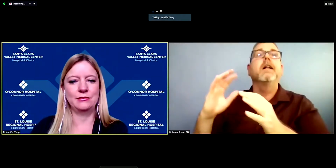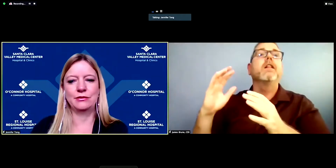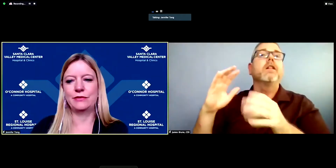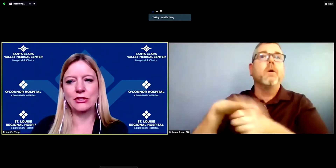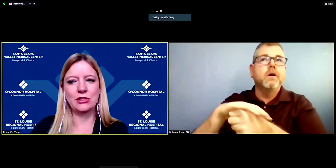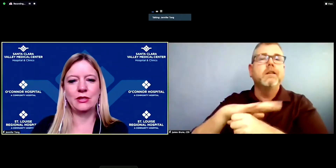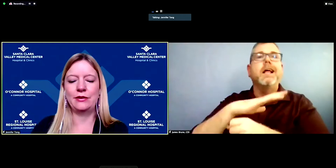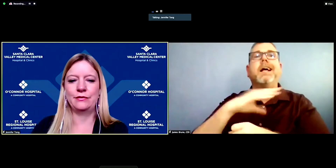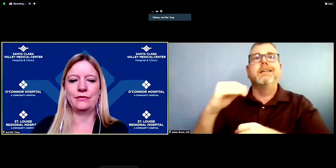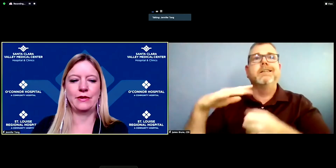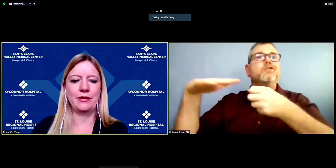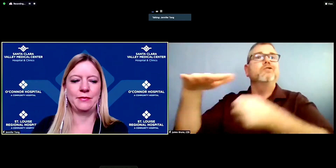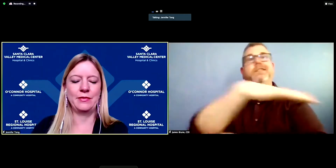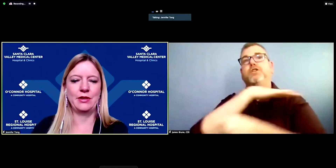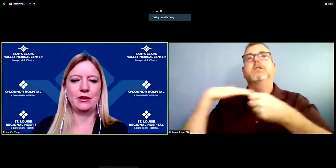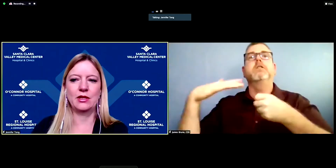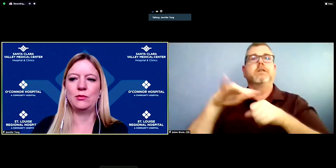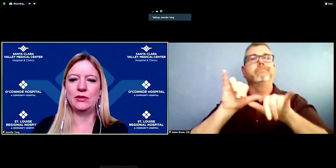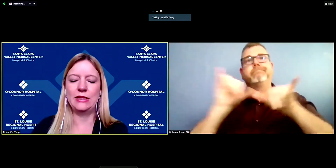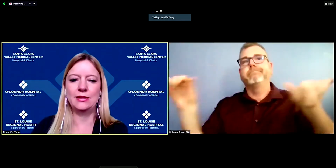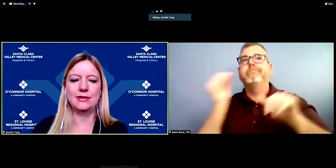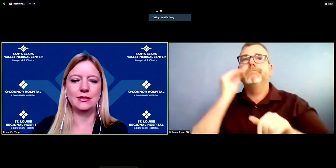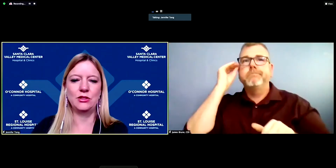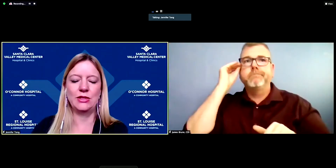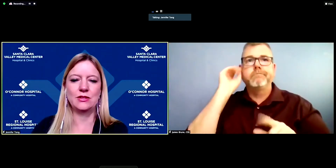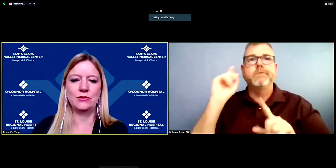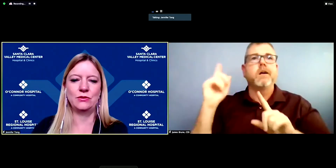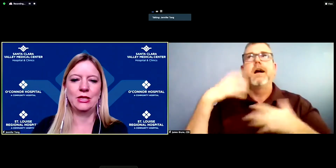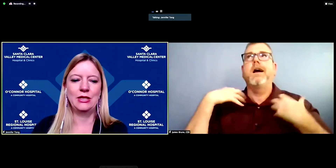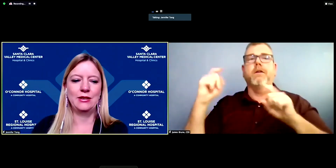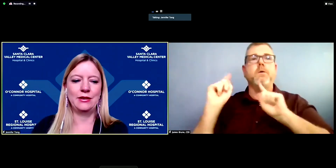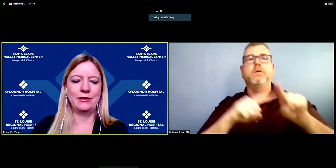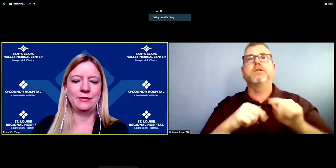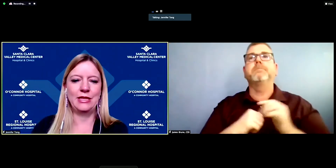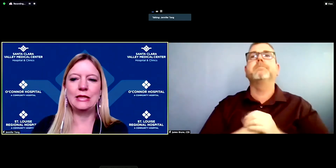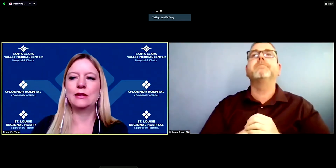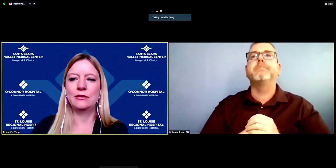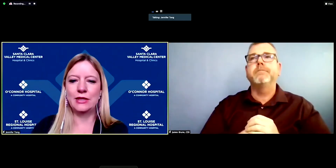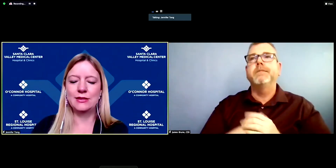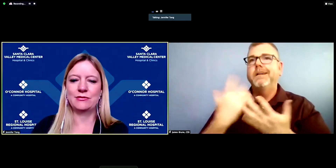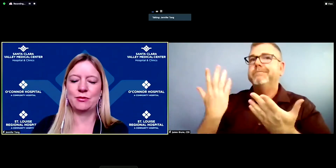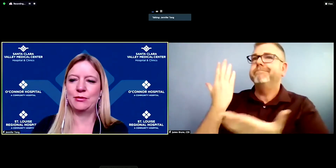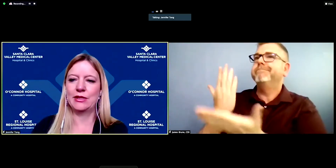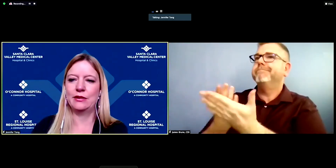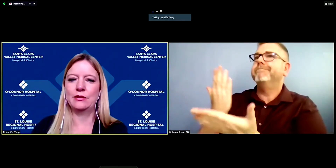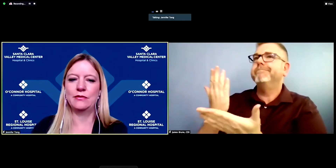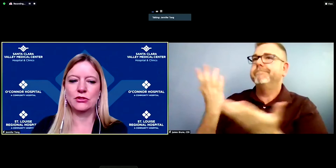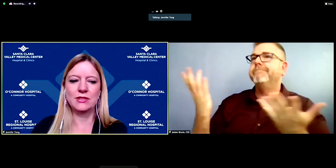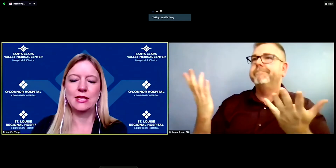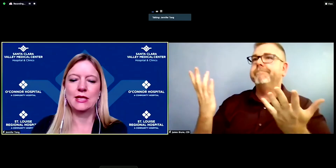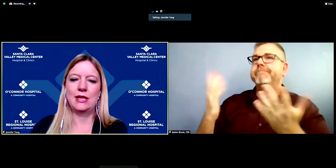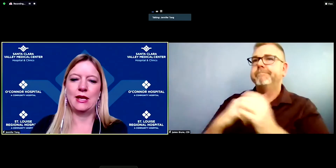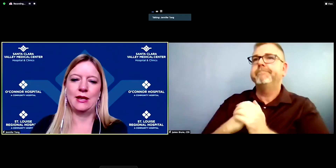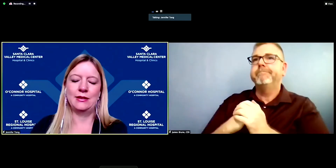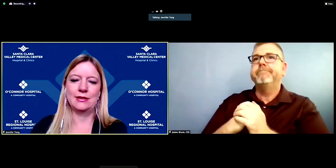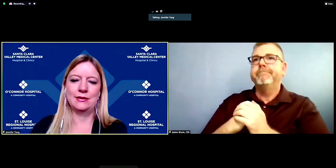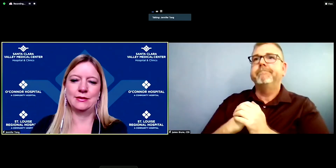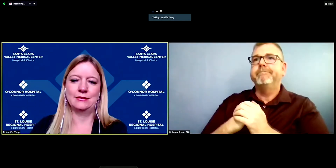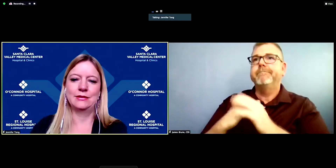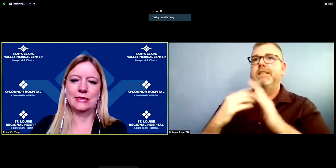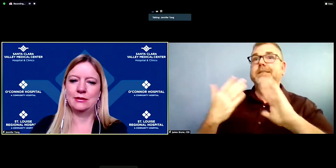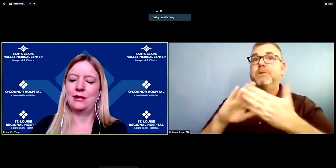reflection of our community continuing to heed the advice of our public health officials and listen,